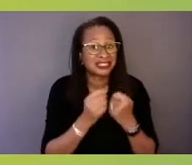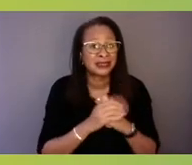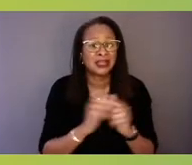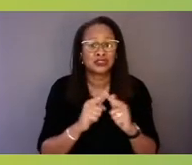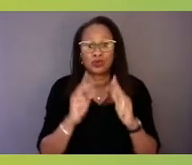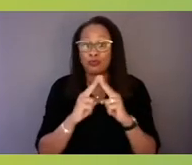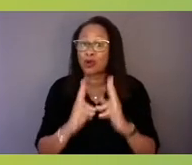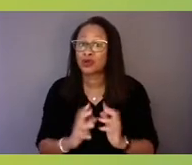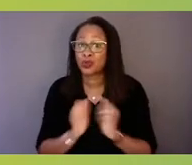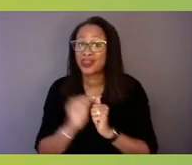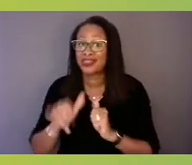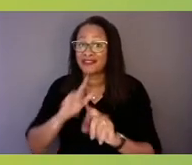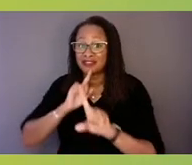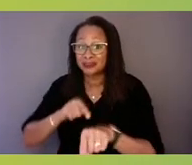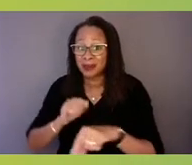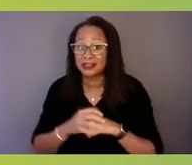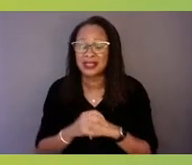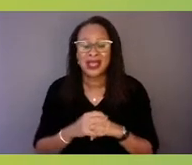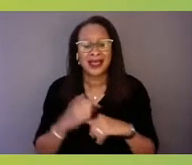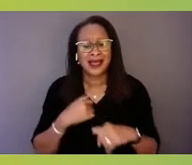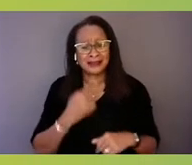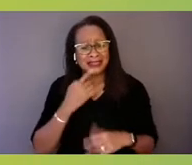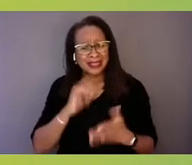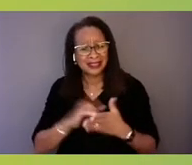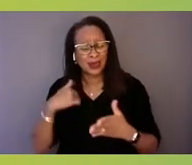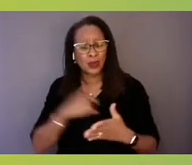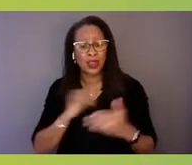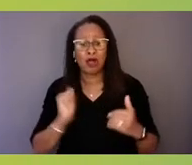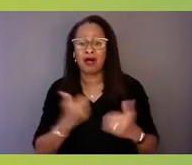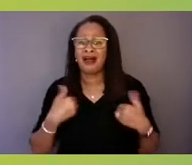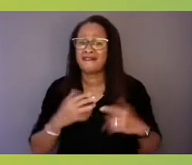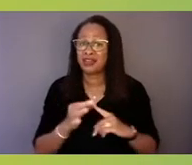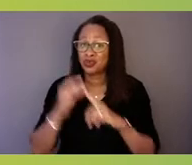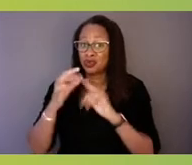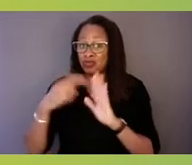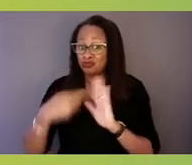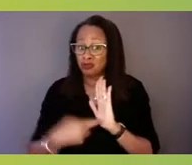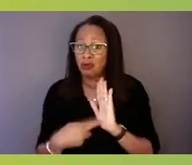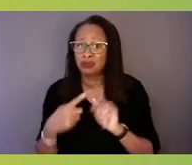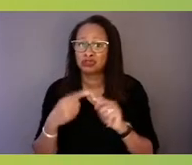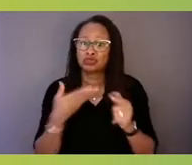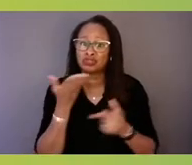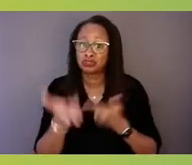and understanding that we all have a unique role and contribution to that solution.